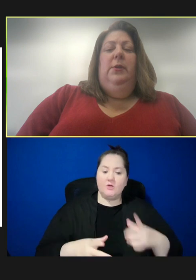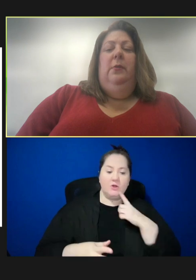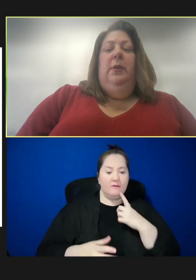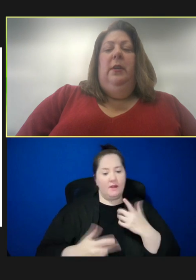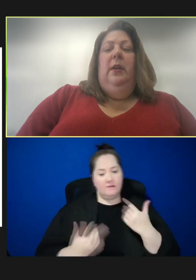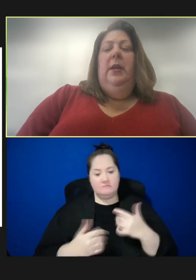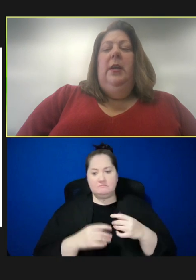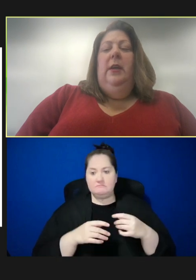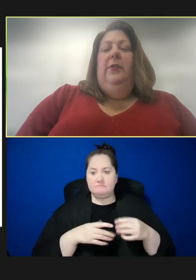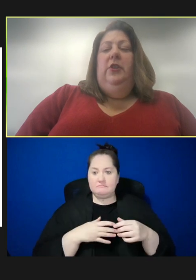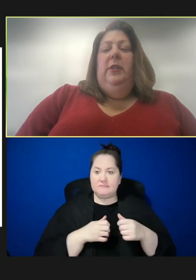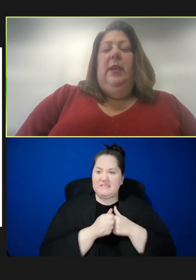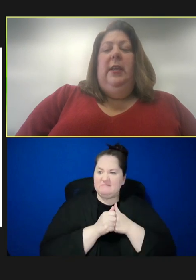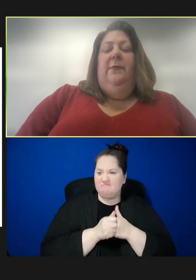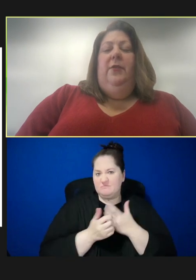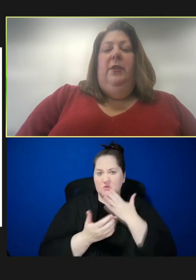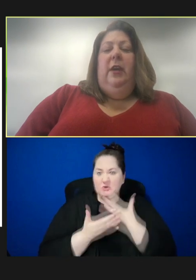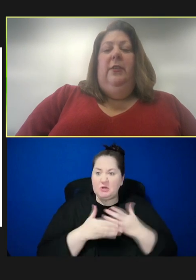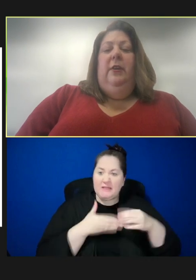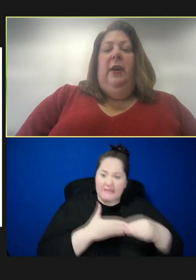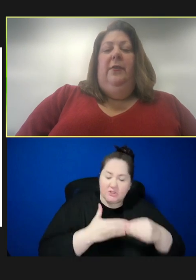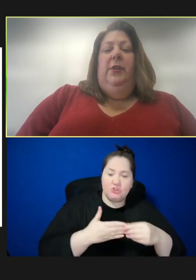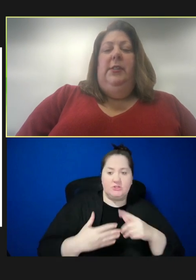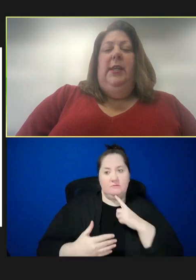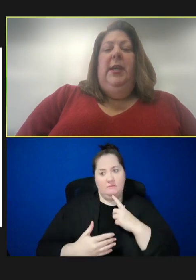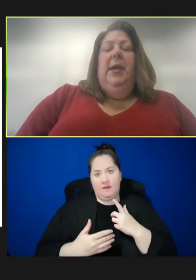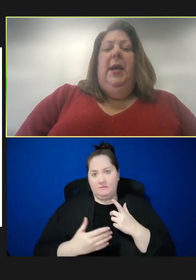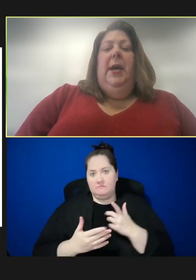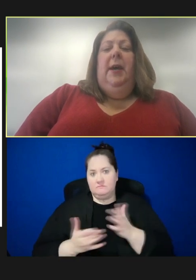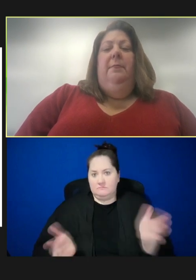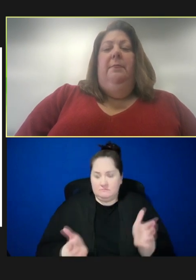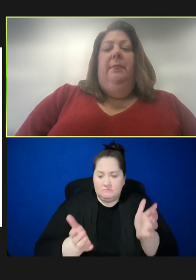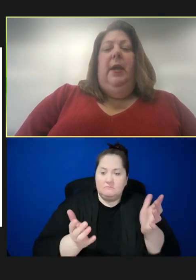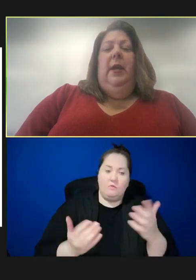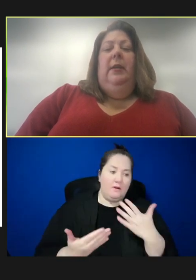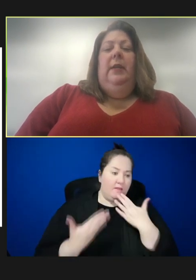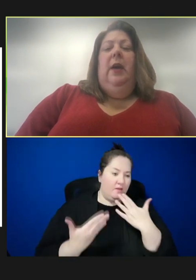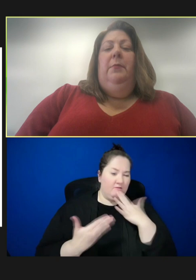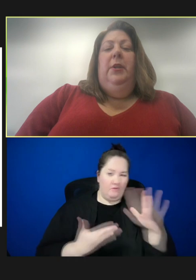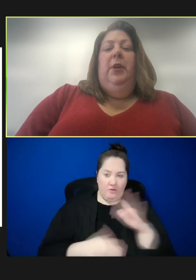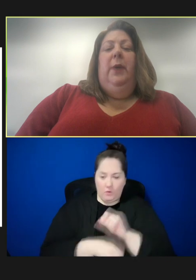I wanted to officially thank them for their efforts. And now, I'm going to go